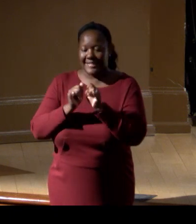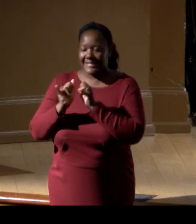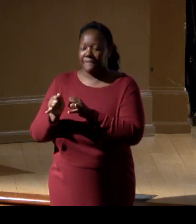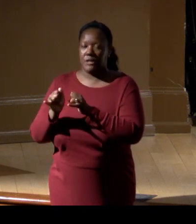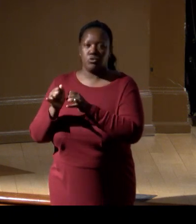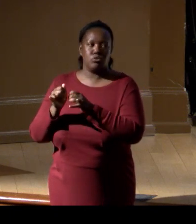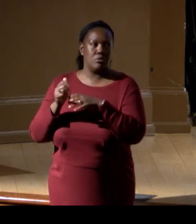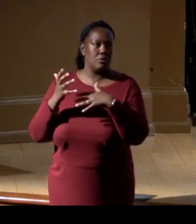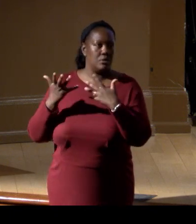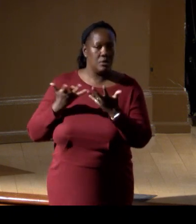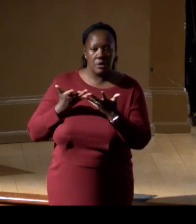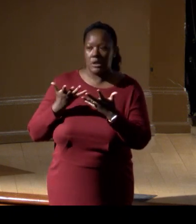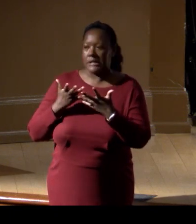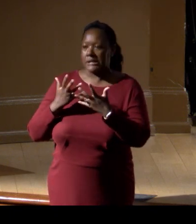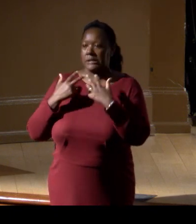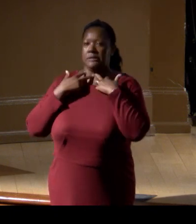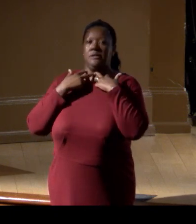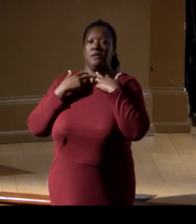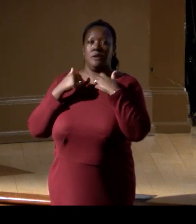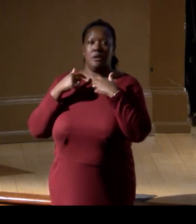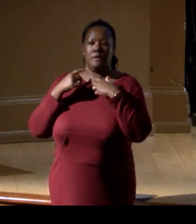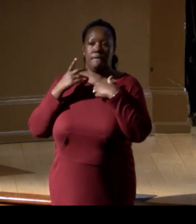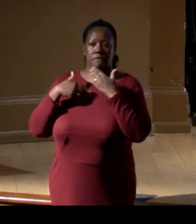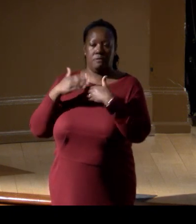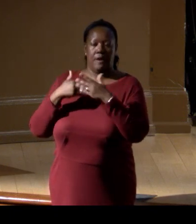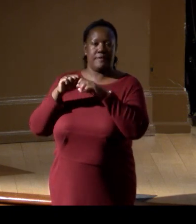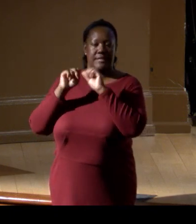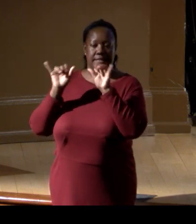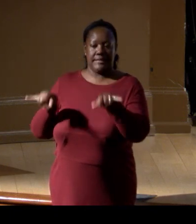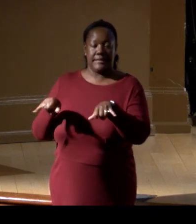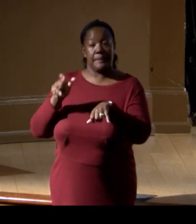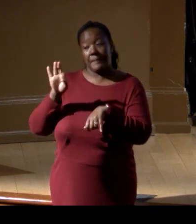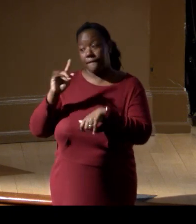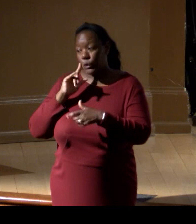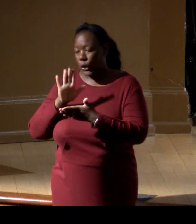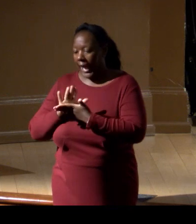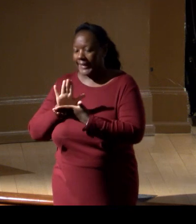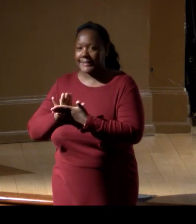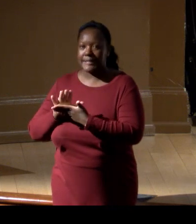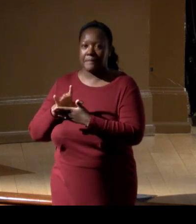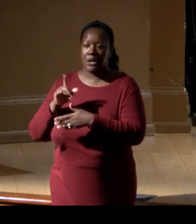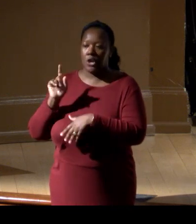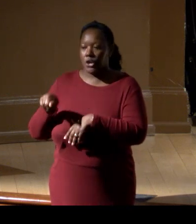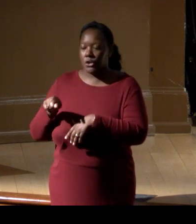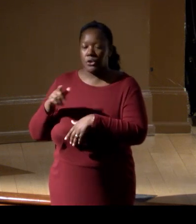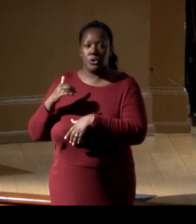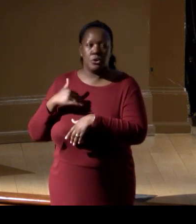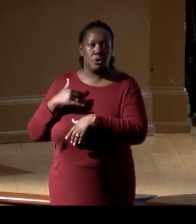of the system. So if you're an academic institution, you have your motivation and drivers.